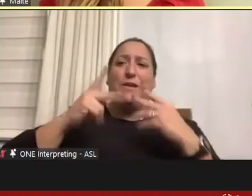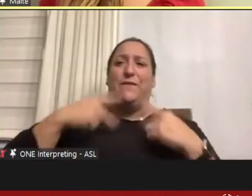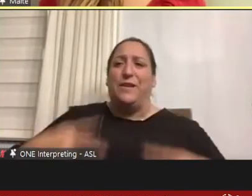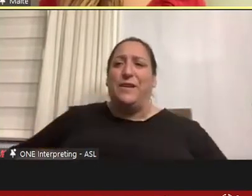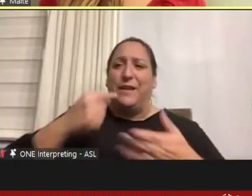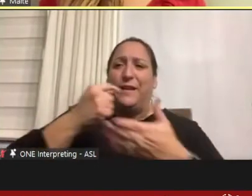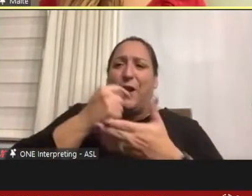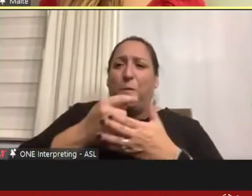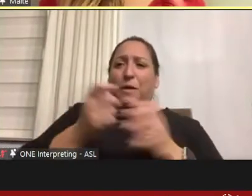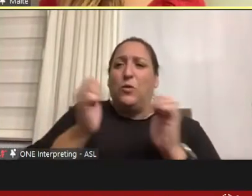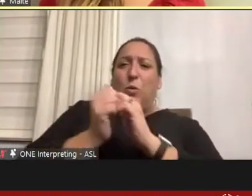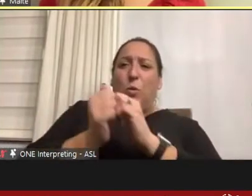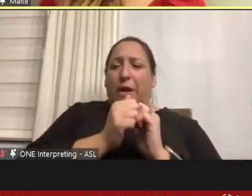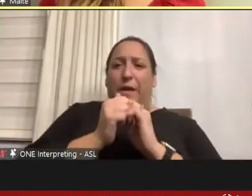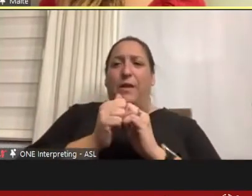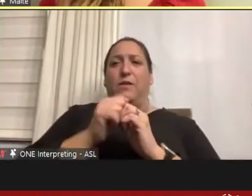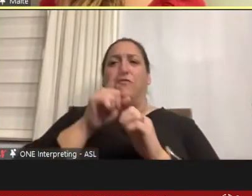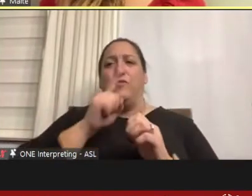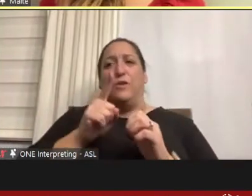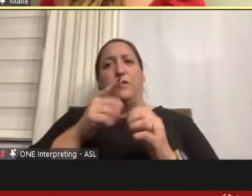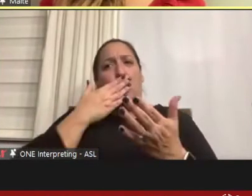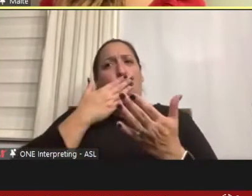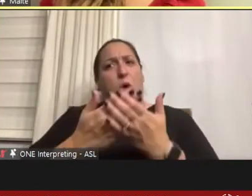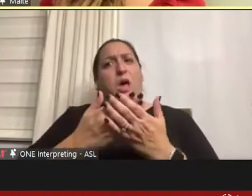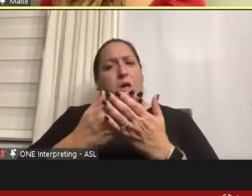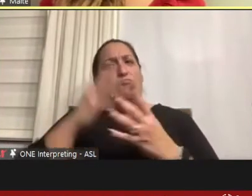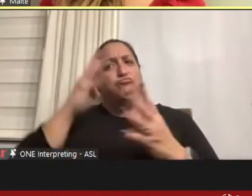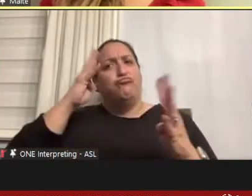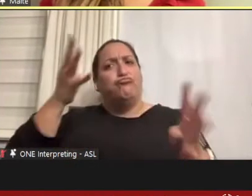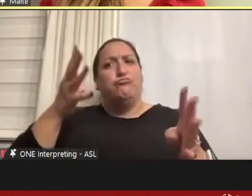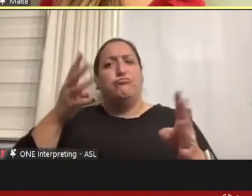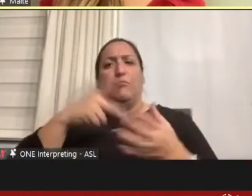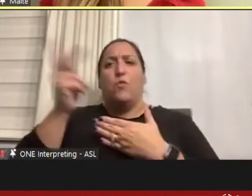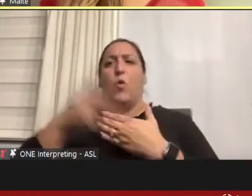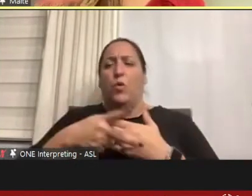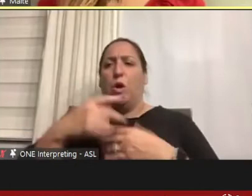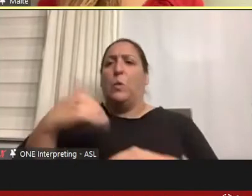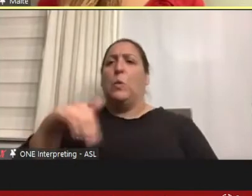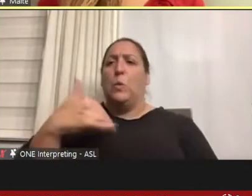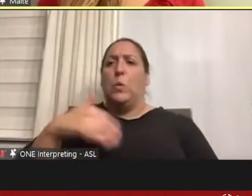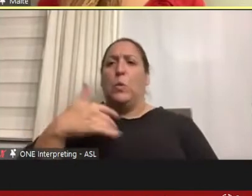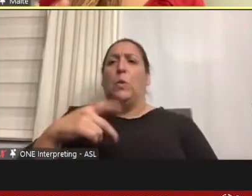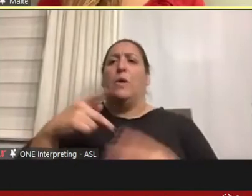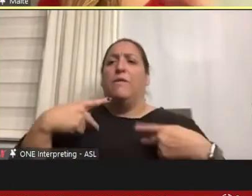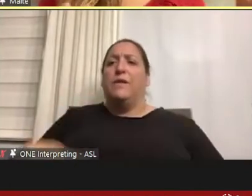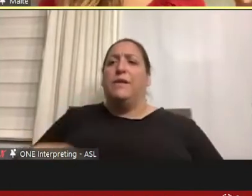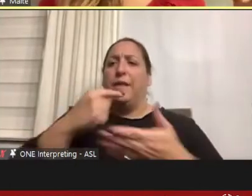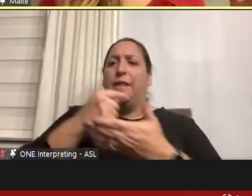a really well designed program at the hospital. The physical therapist work really closely with